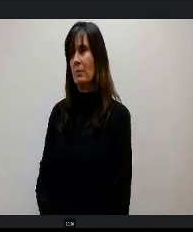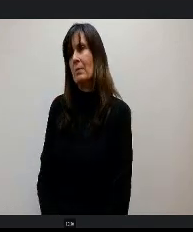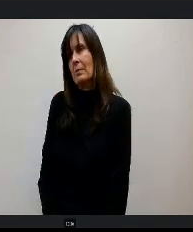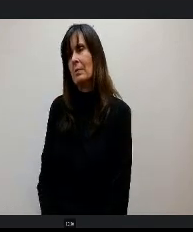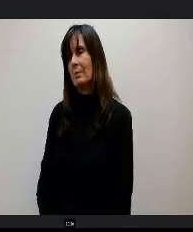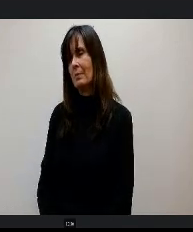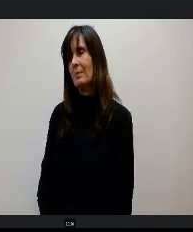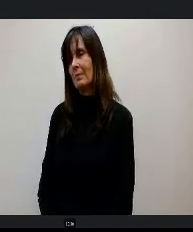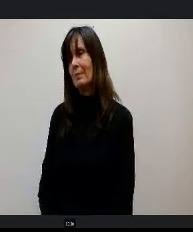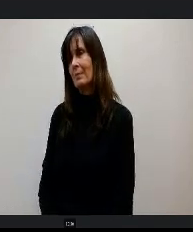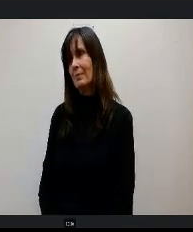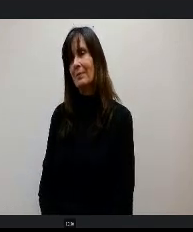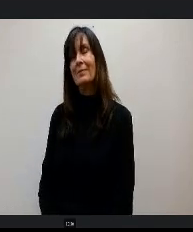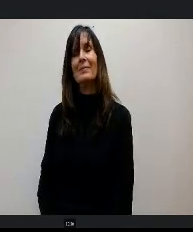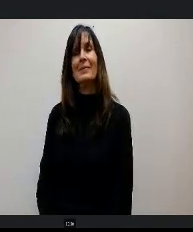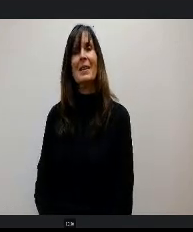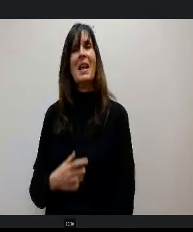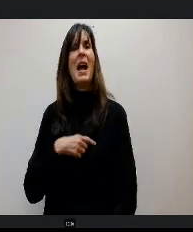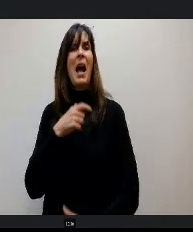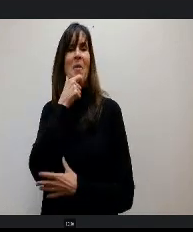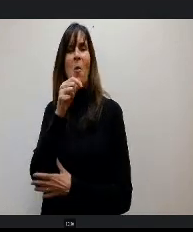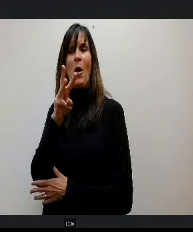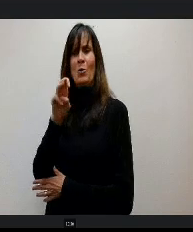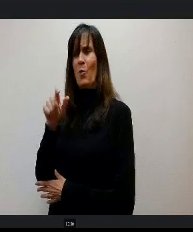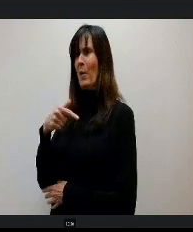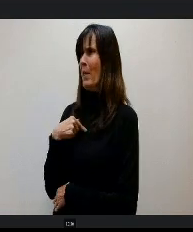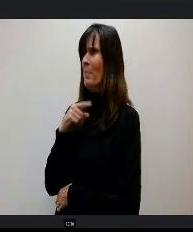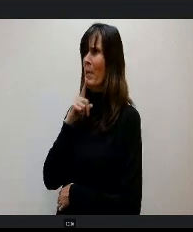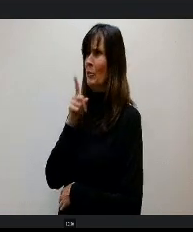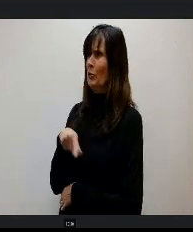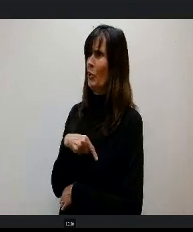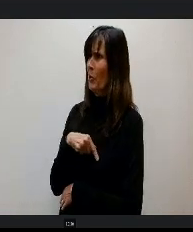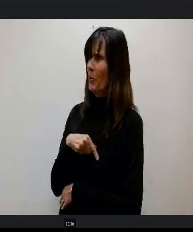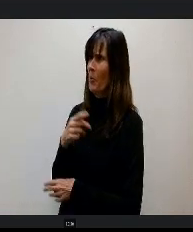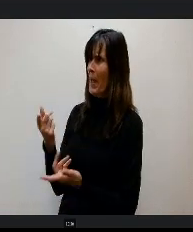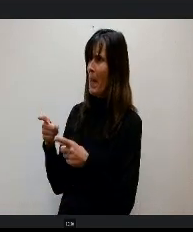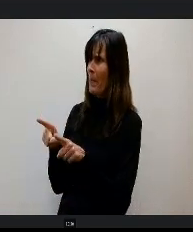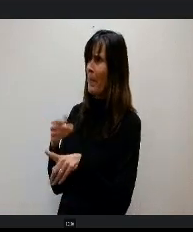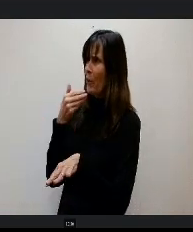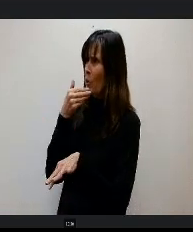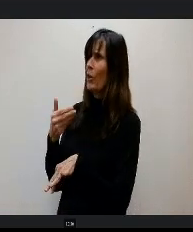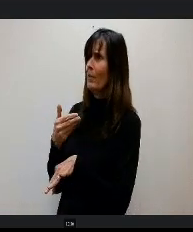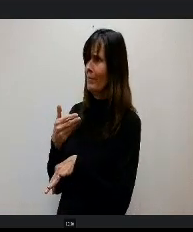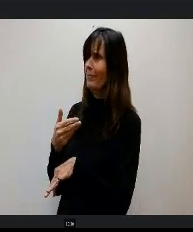I had to watch Will there for a while. I wasn't sure if he's gonna go down, but you did good. You just stood through the whole thing. It was awesome.